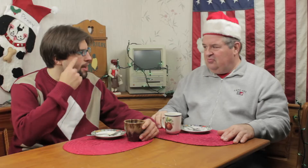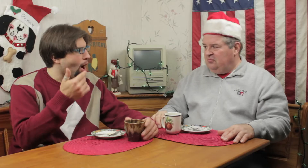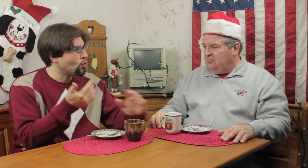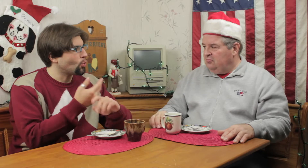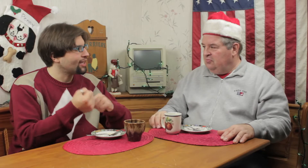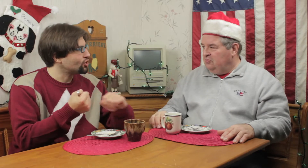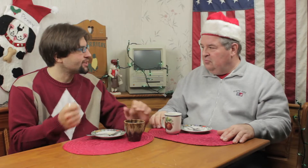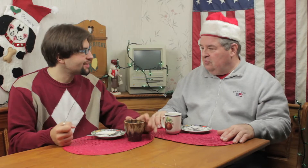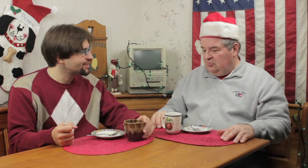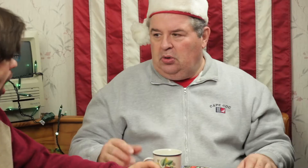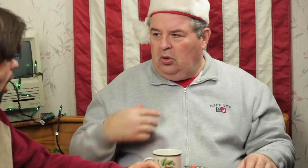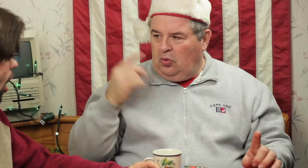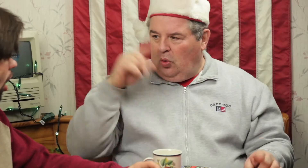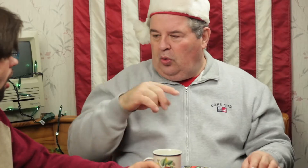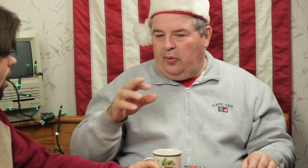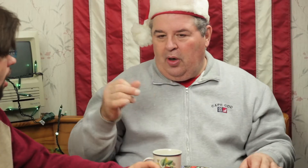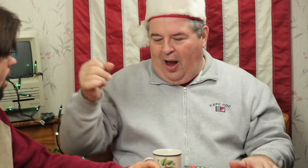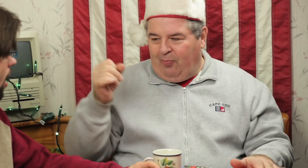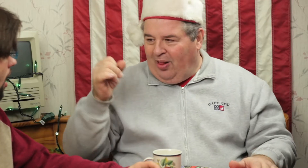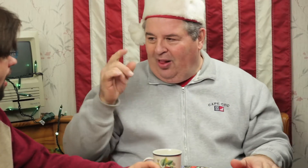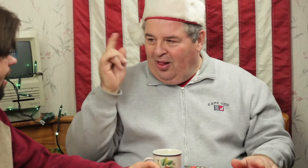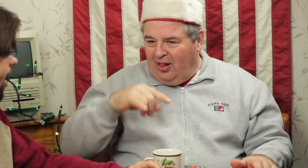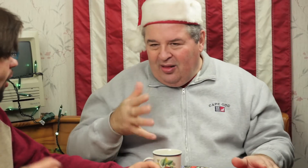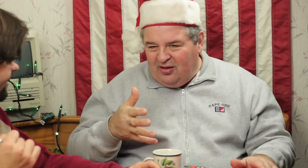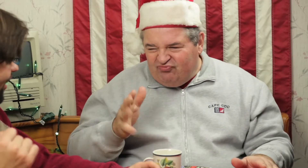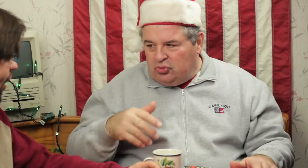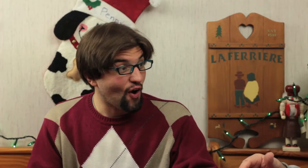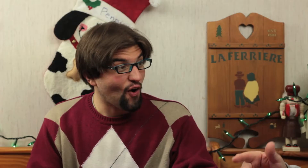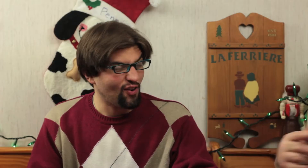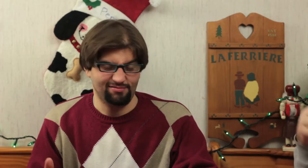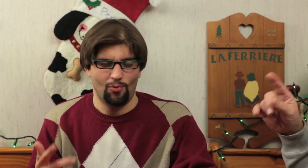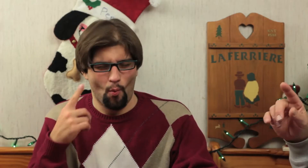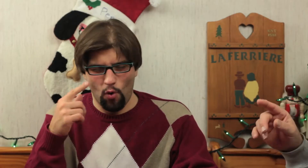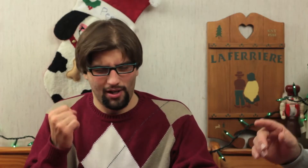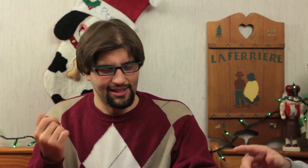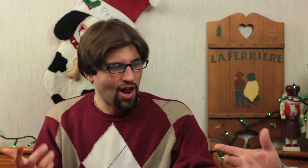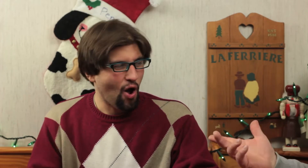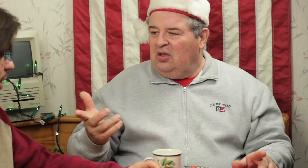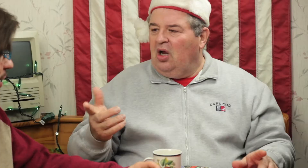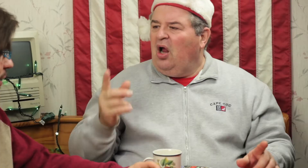What do you think about New Years? I used to go the Casino to gamble. Casino? What for?